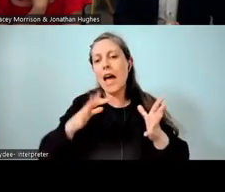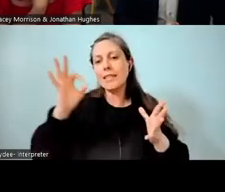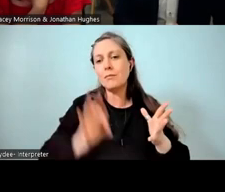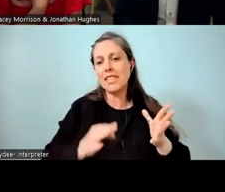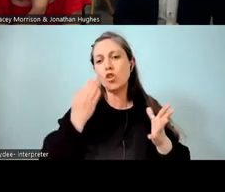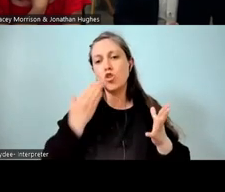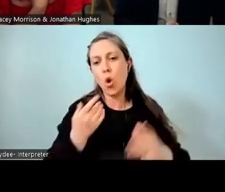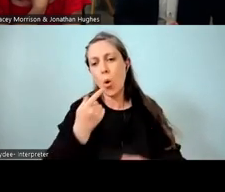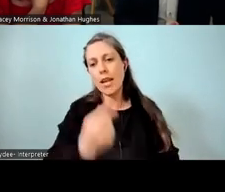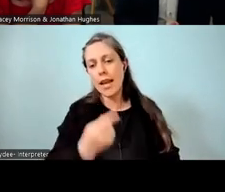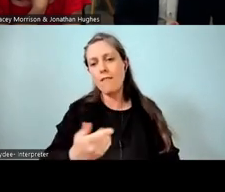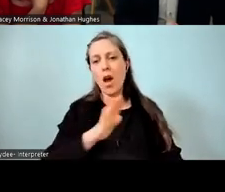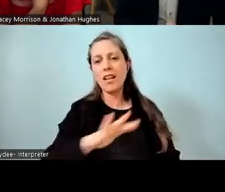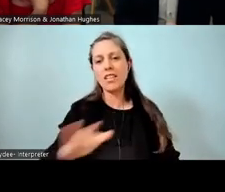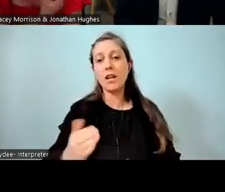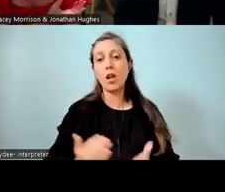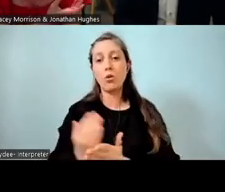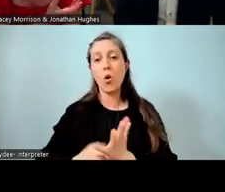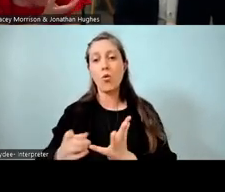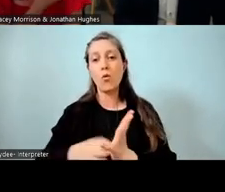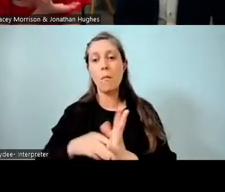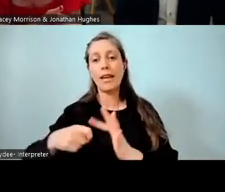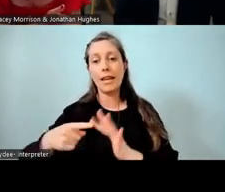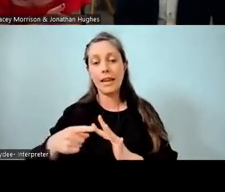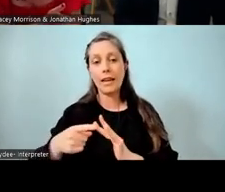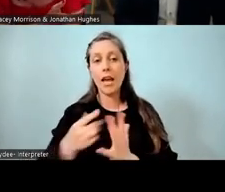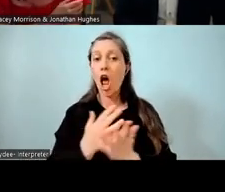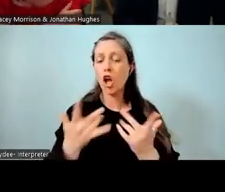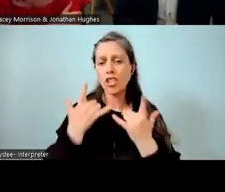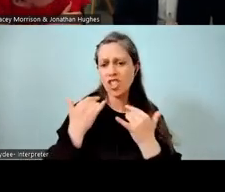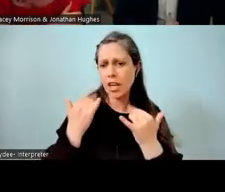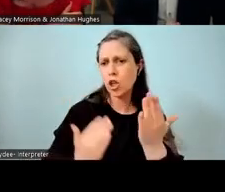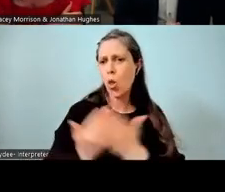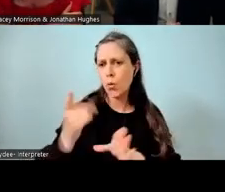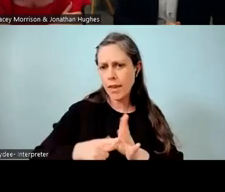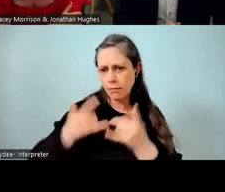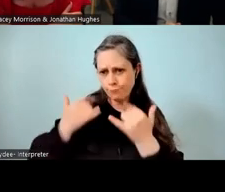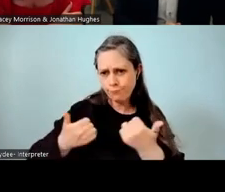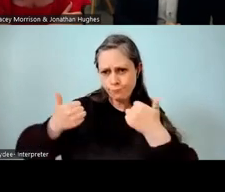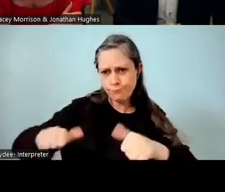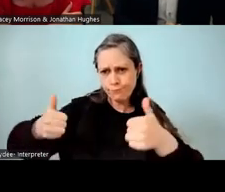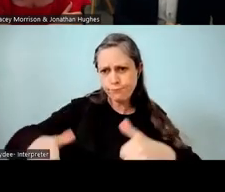for our tamariki in the rumaki, and there's lots of check-ins through the year on their wellbeing. So it's a big part of the school